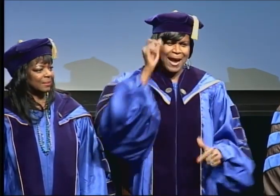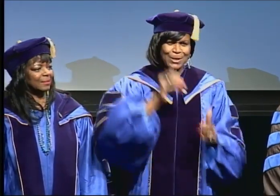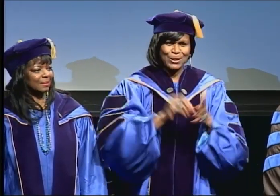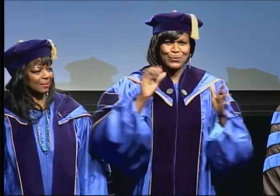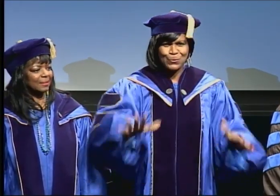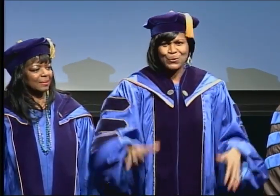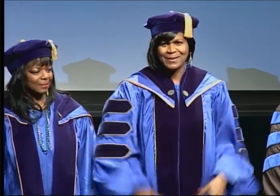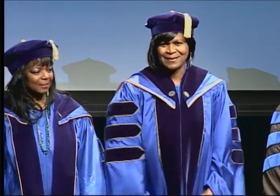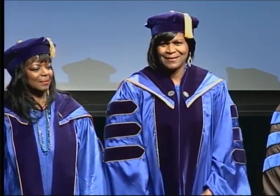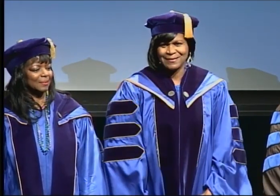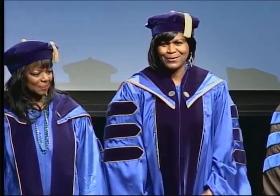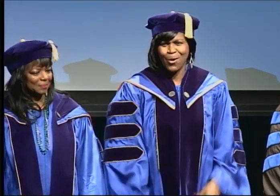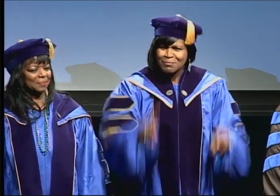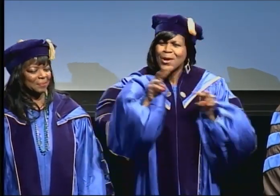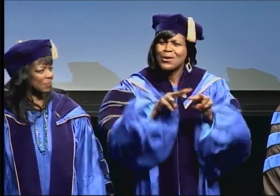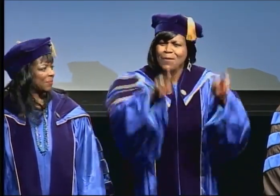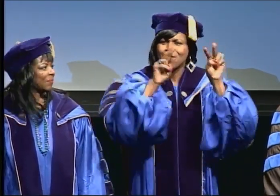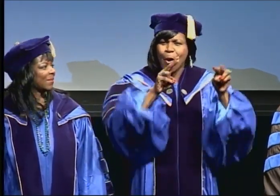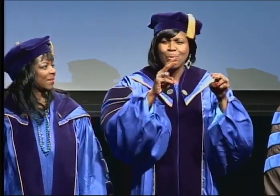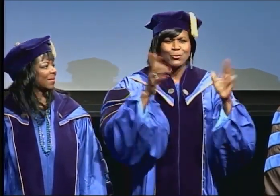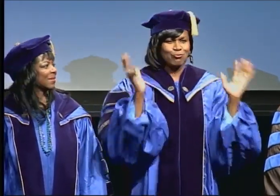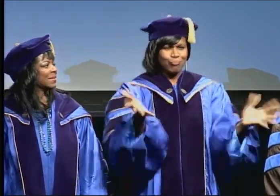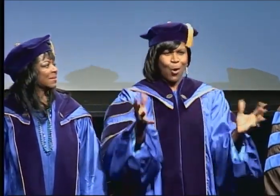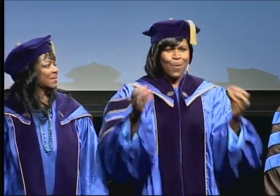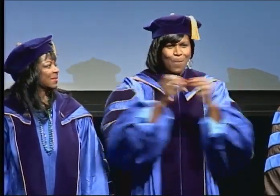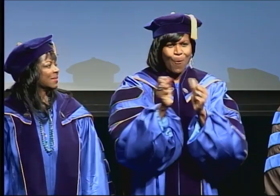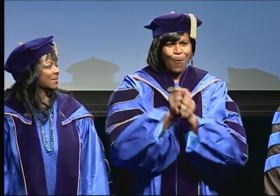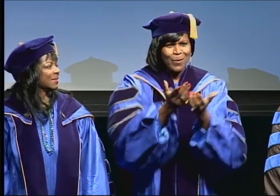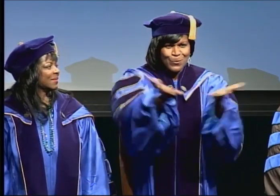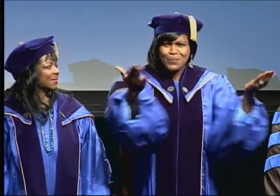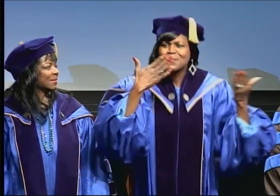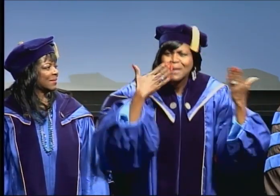able to achieve what we have. We look forward to being able to share our experiences with you.